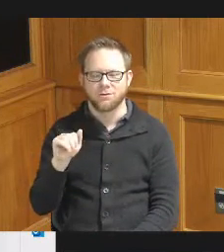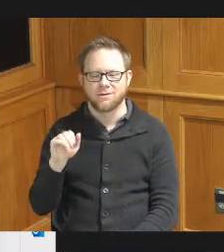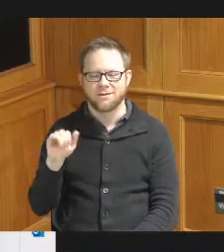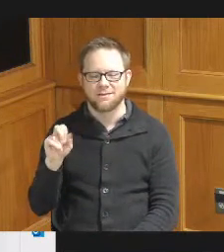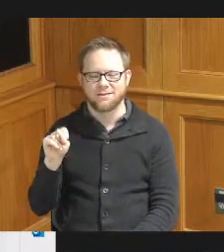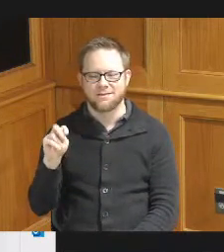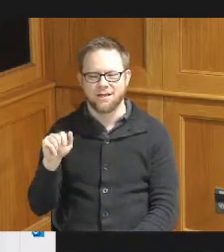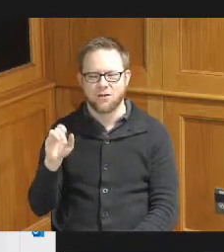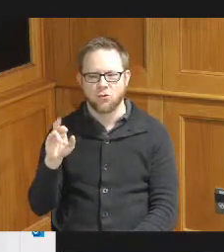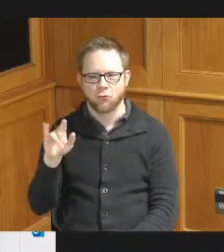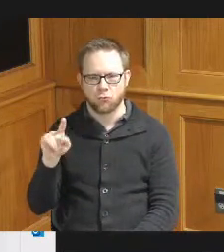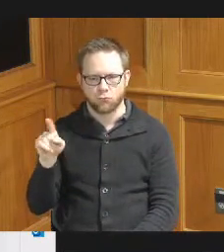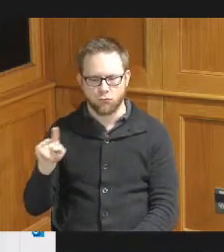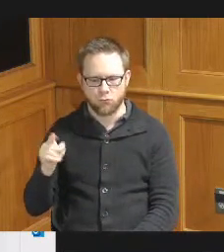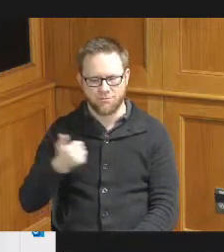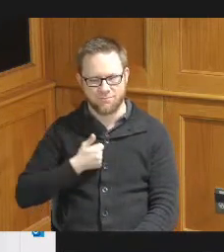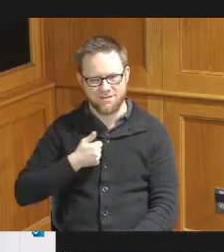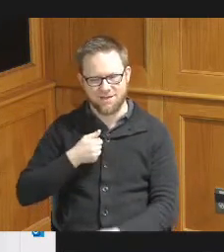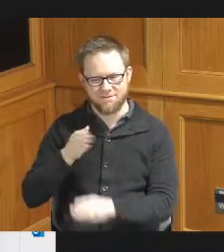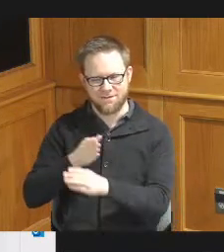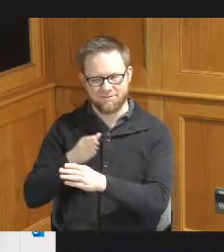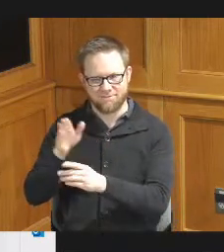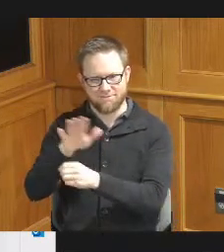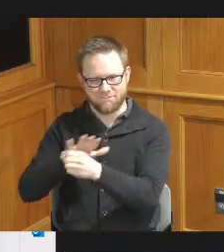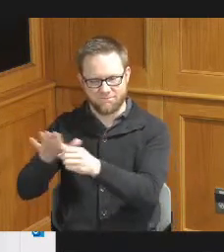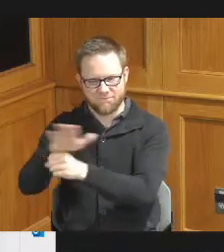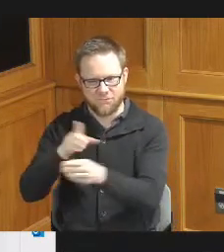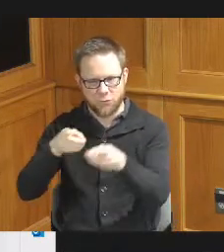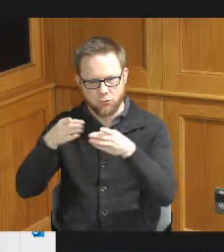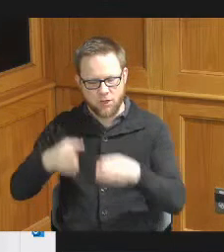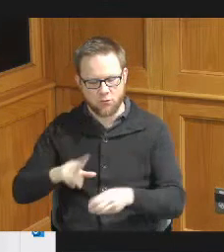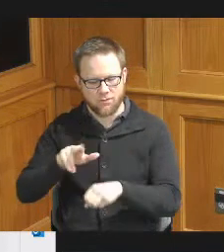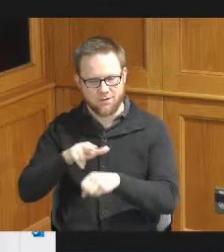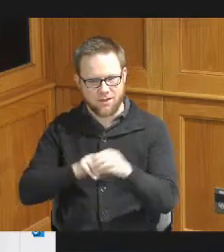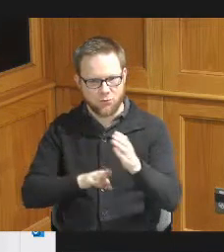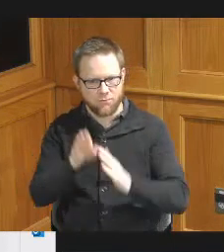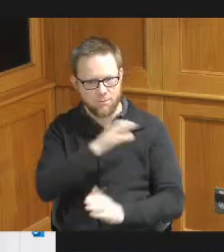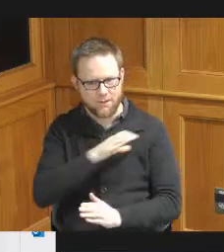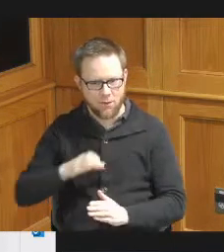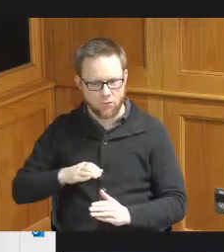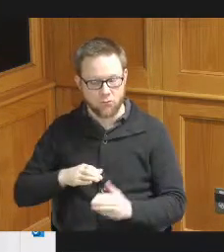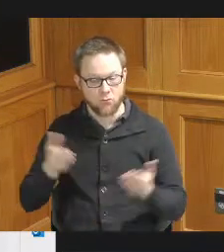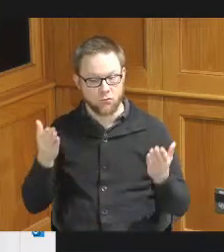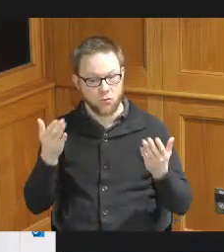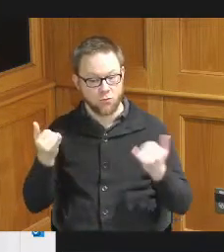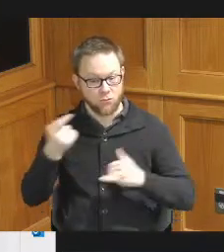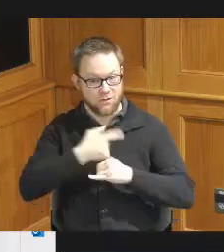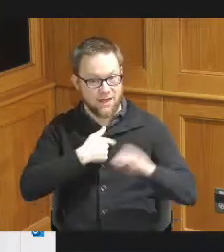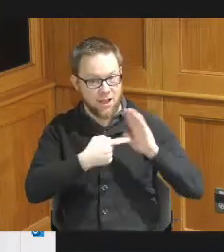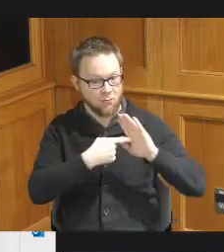Development Council I'm pleased to be here today on behalf of Planning and Development Department